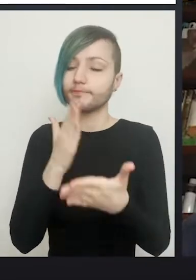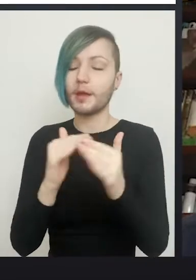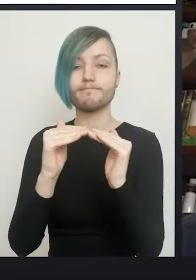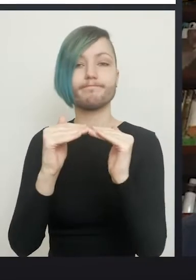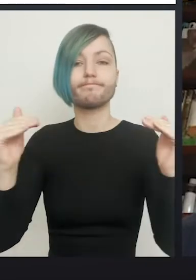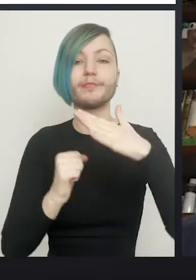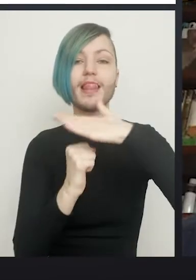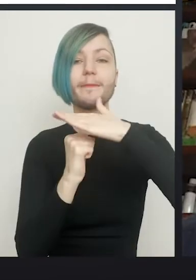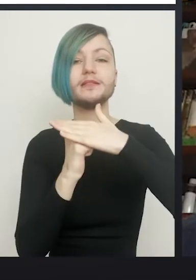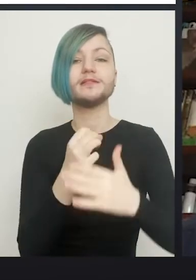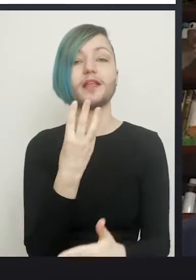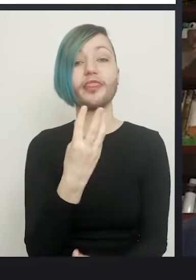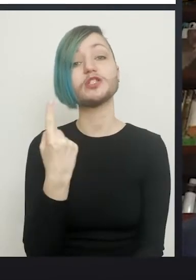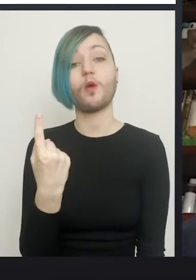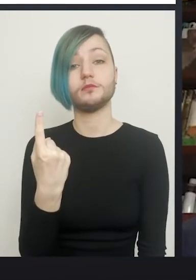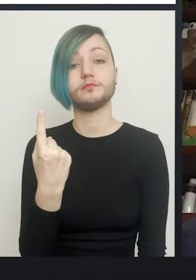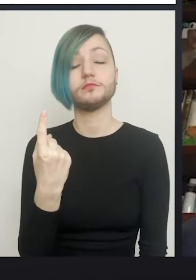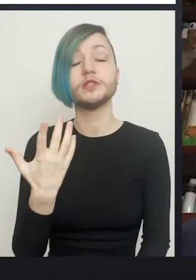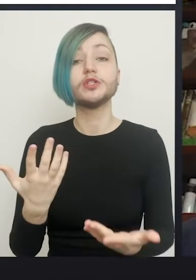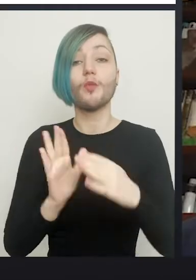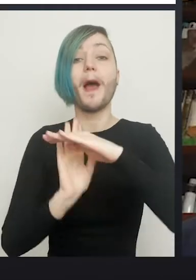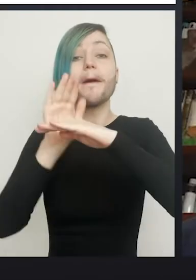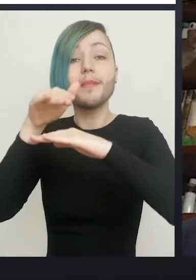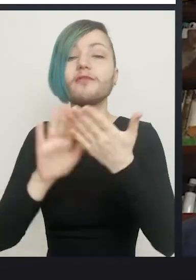you won't get an operation until you've lost sufficient weight to be underneath that.